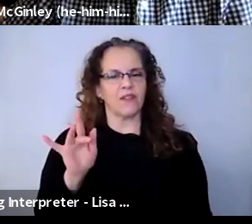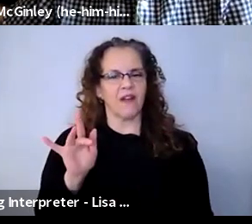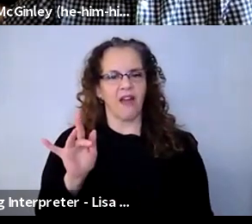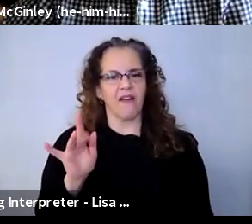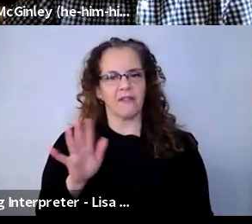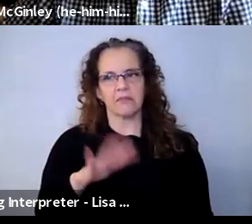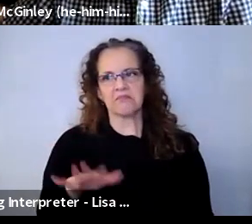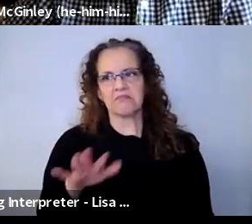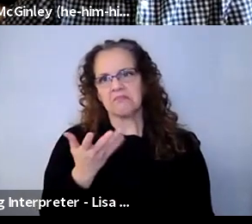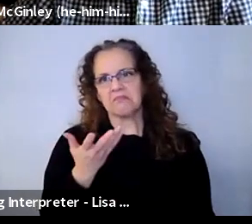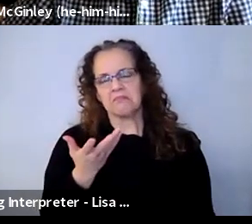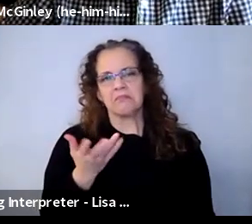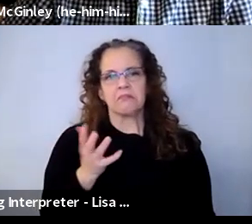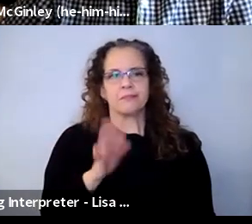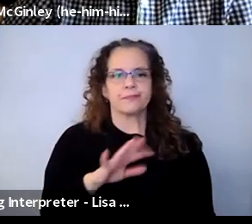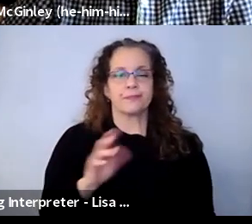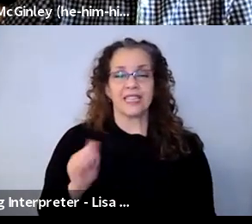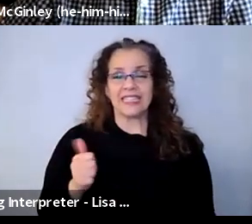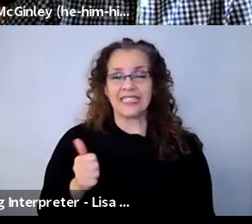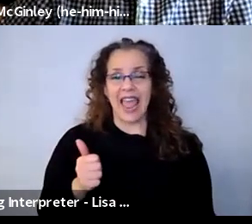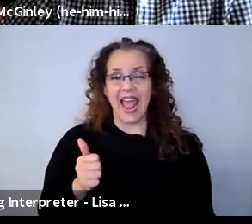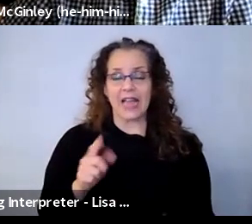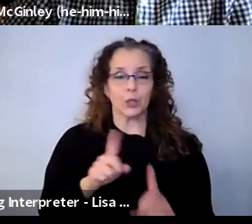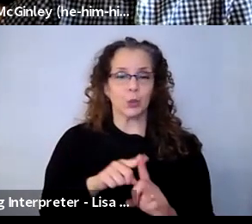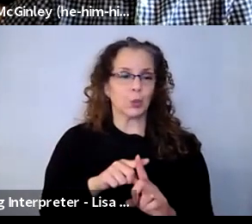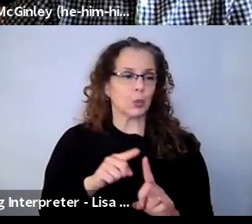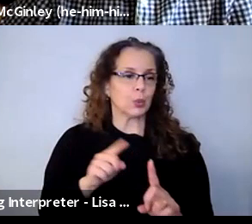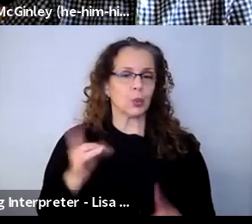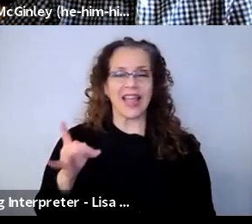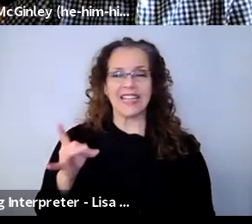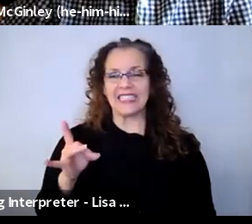anyone from, you know, 10 to 18 kids, 20 kids, just the pets,